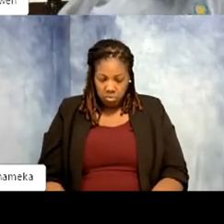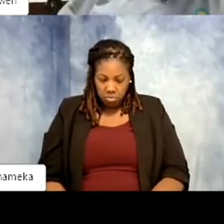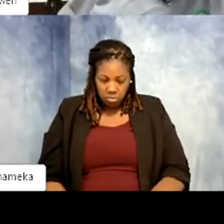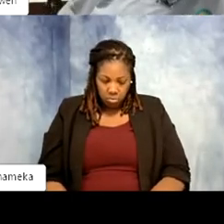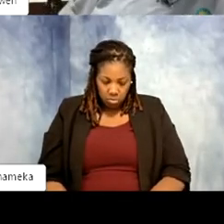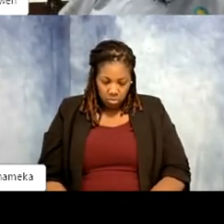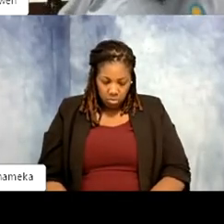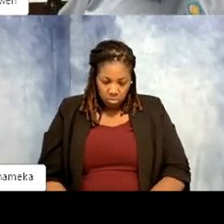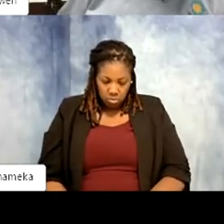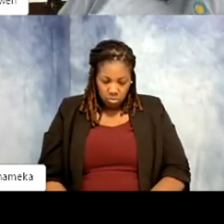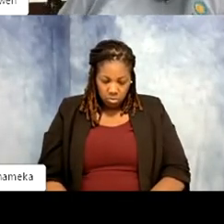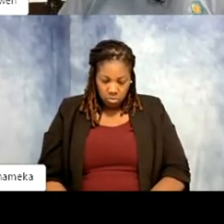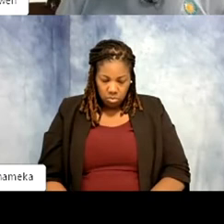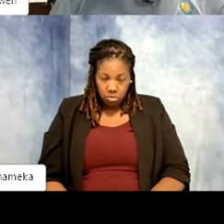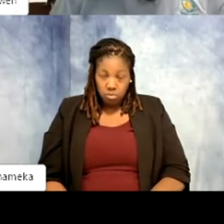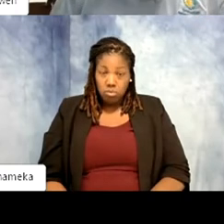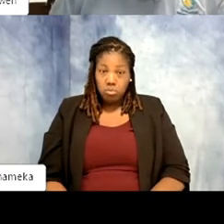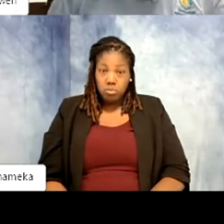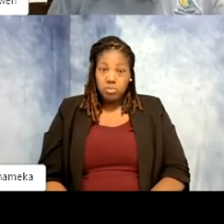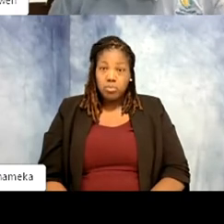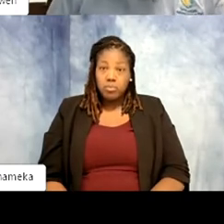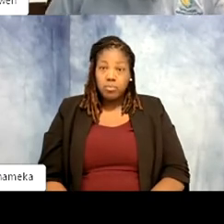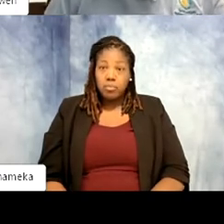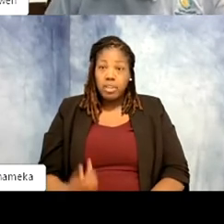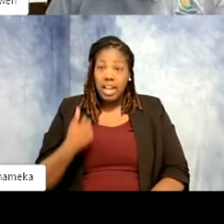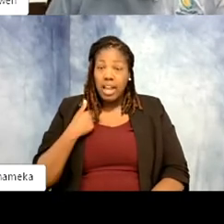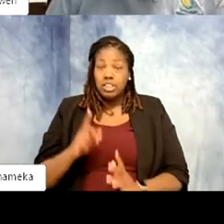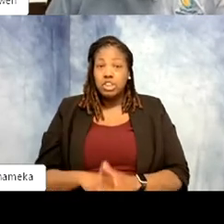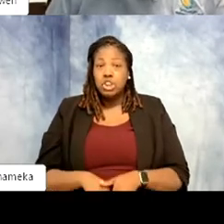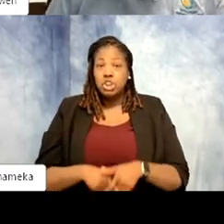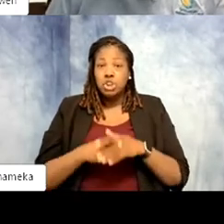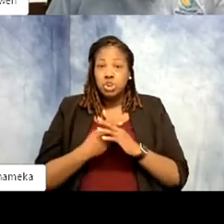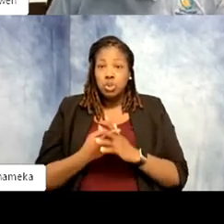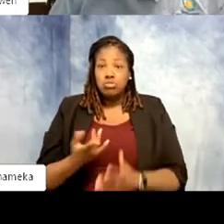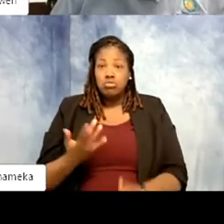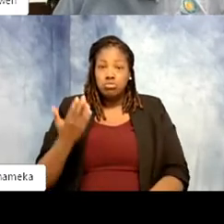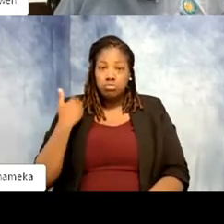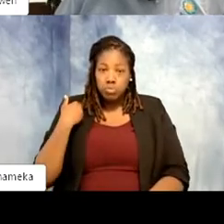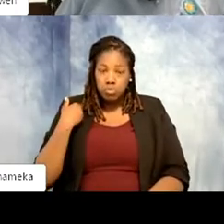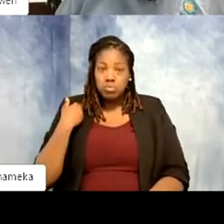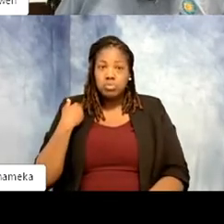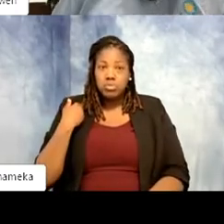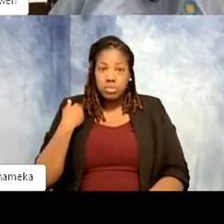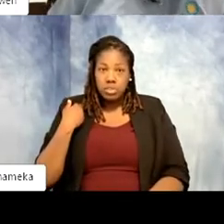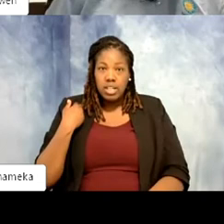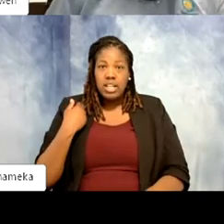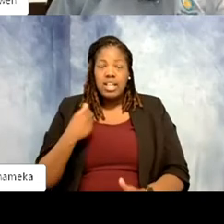Gwen: Like when I started back way back and the exhibits change for making exhibits bigger,